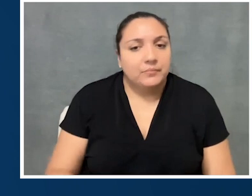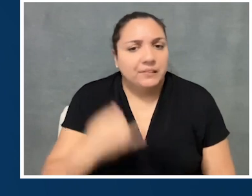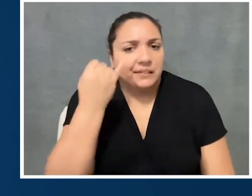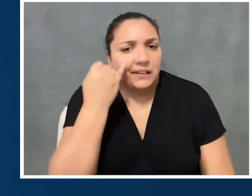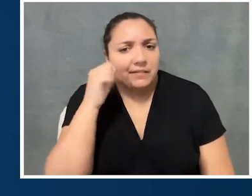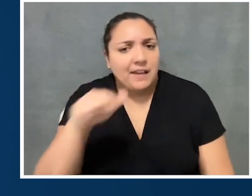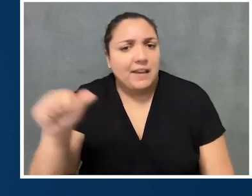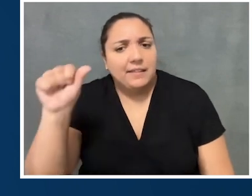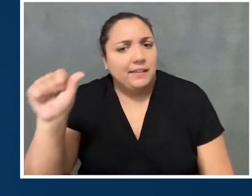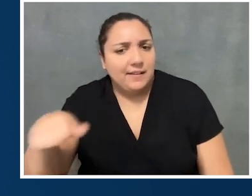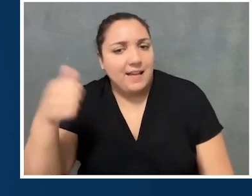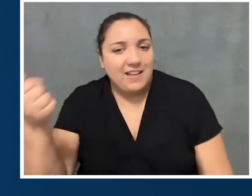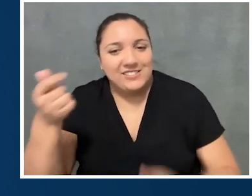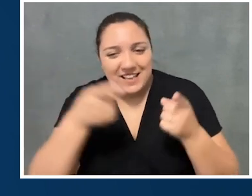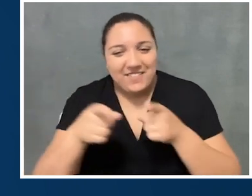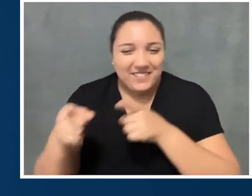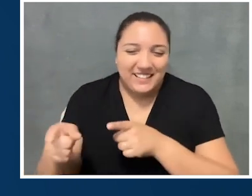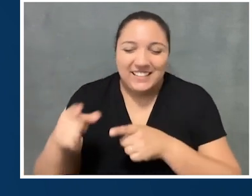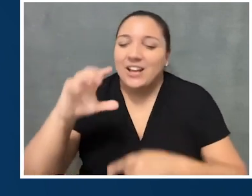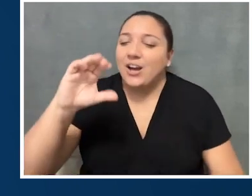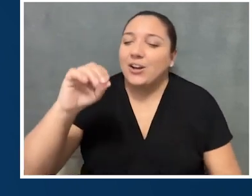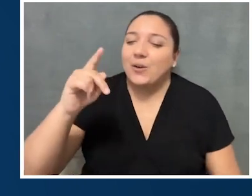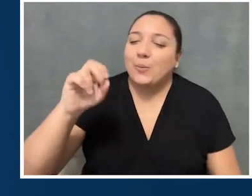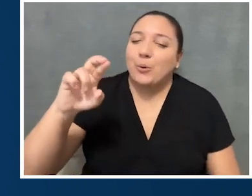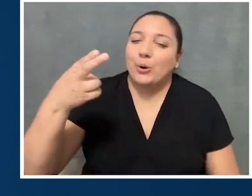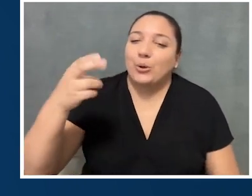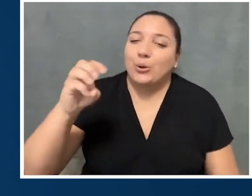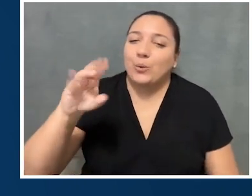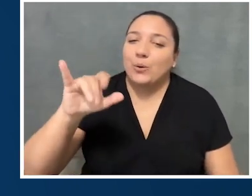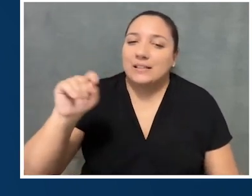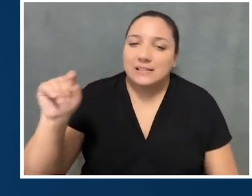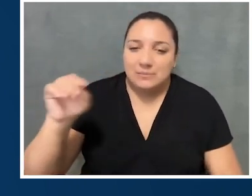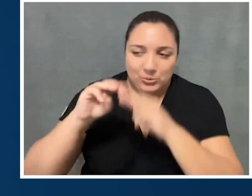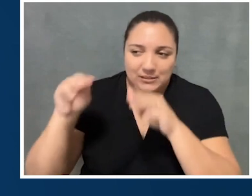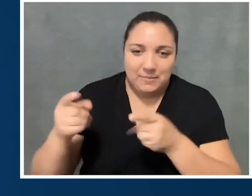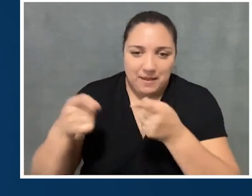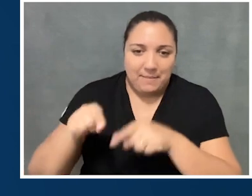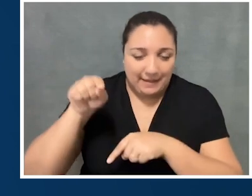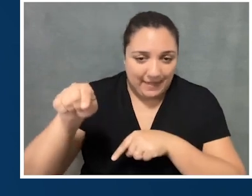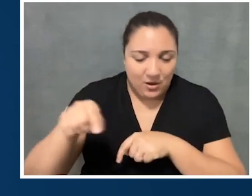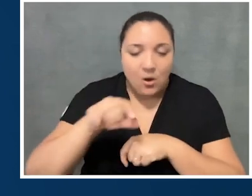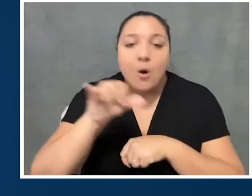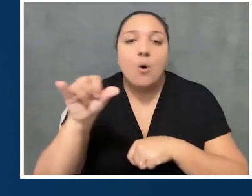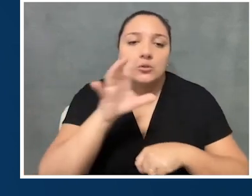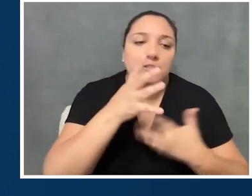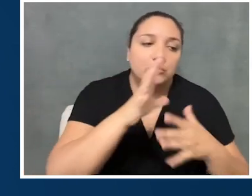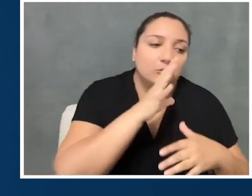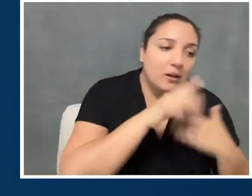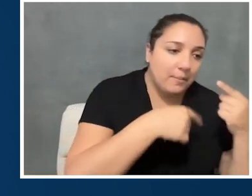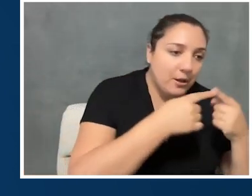I wanna hear if there's anything else that is going on at Cooper that you wanna talk to us about. But we talked a little bit about technology,